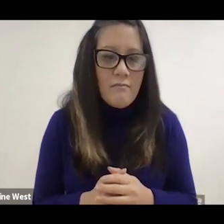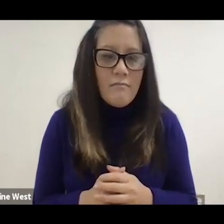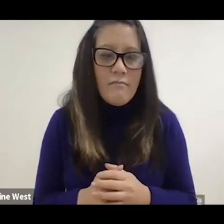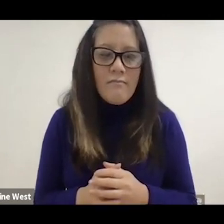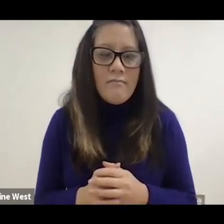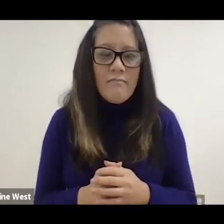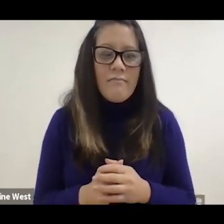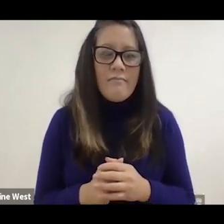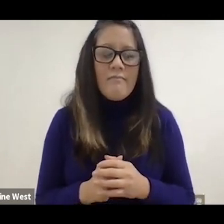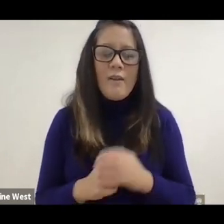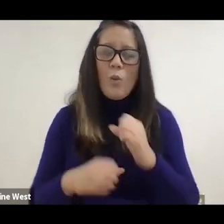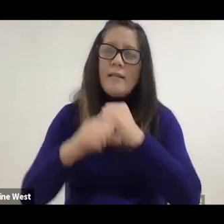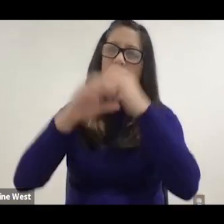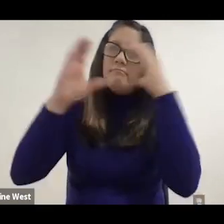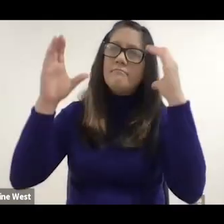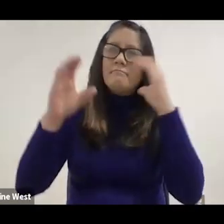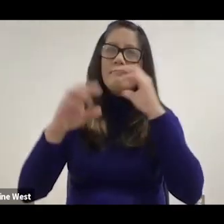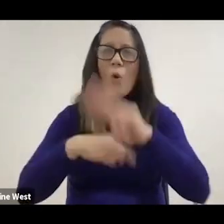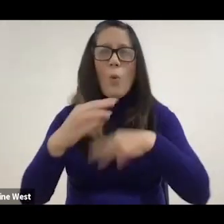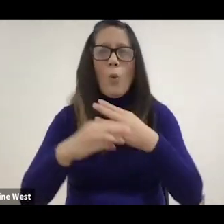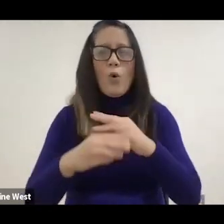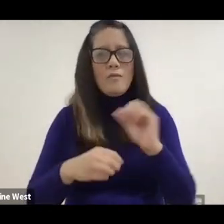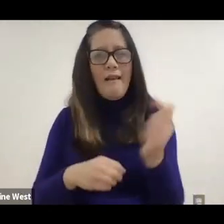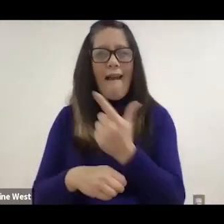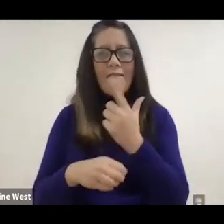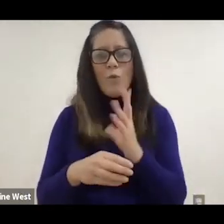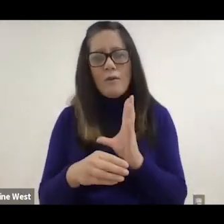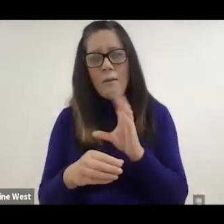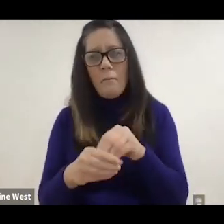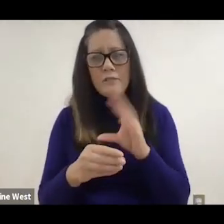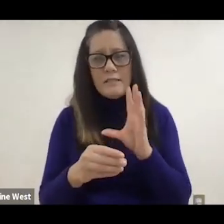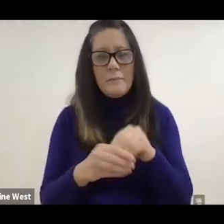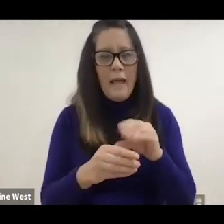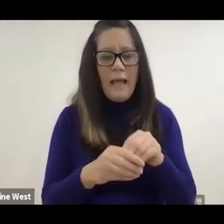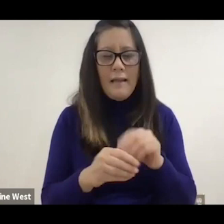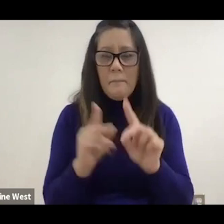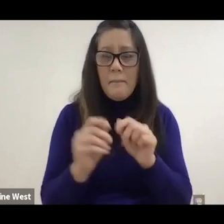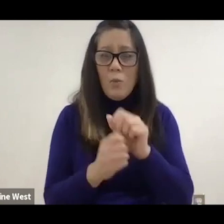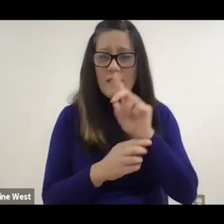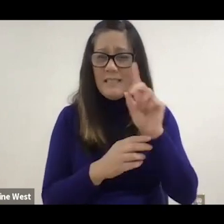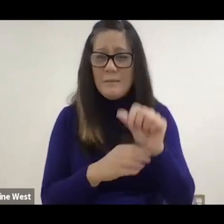So were all everybody can participate together so that people listen without